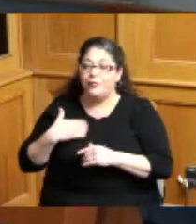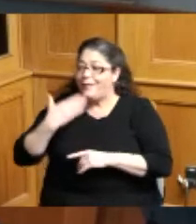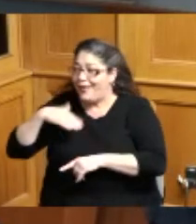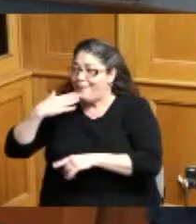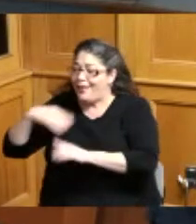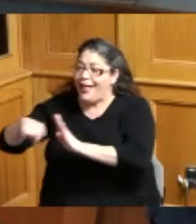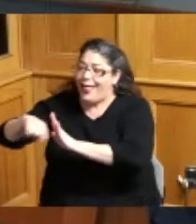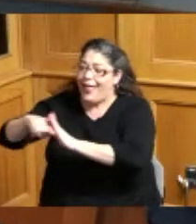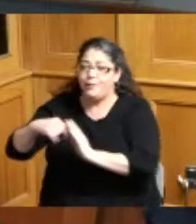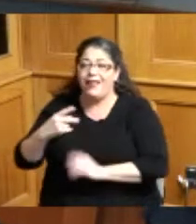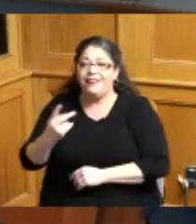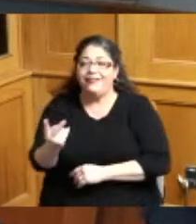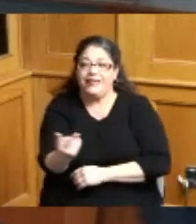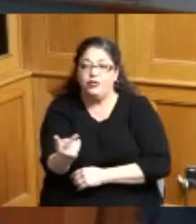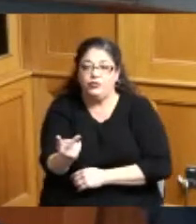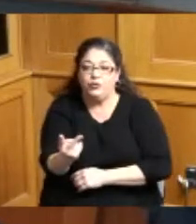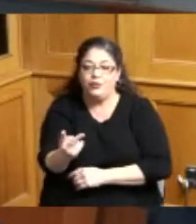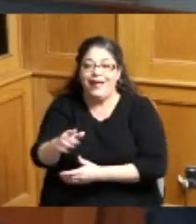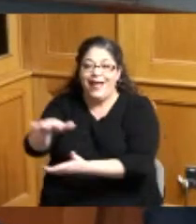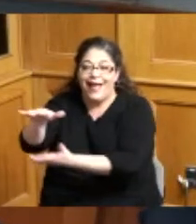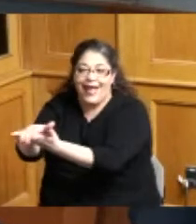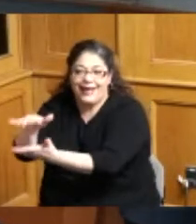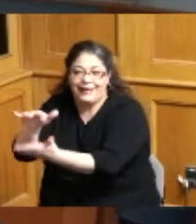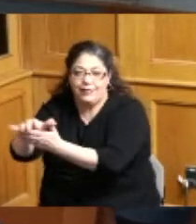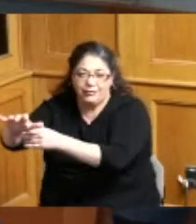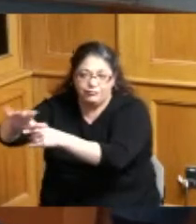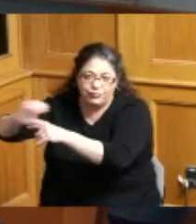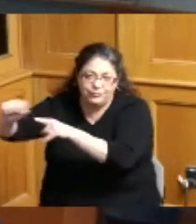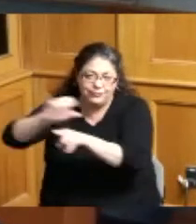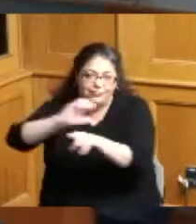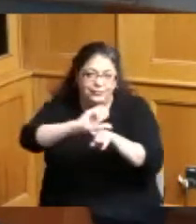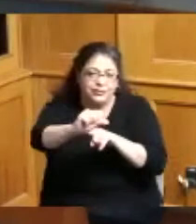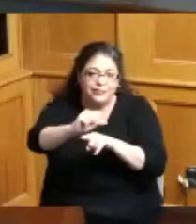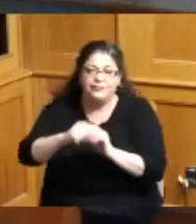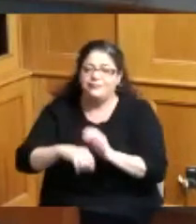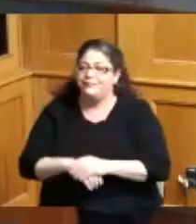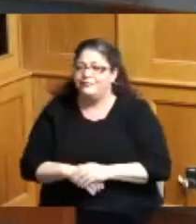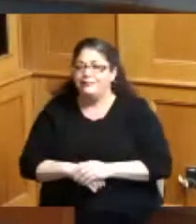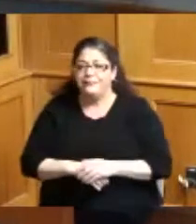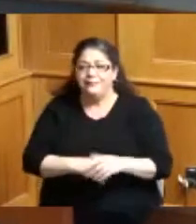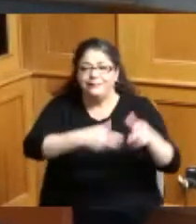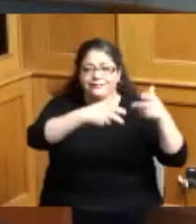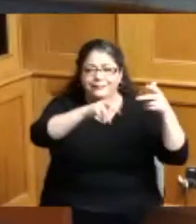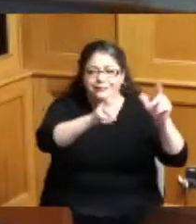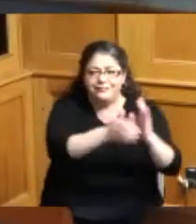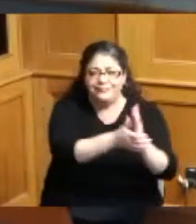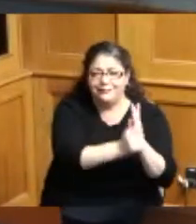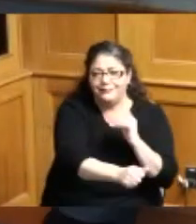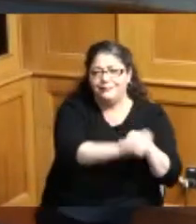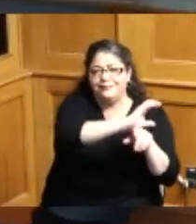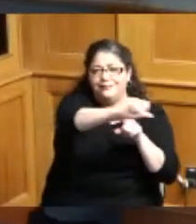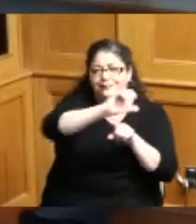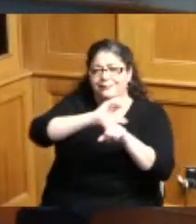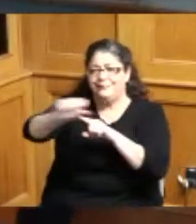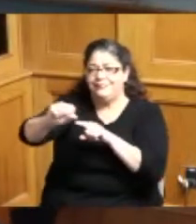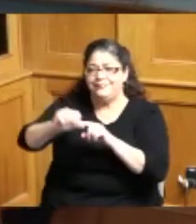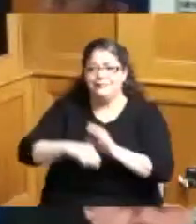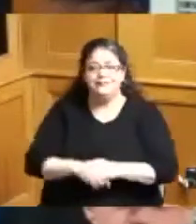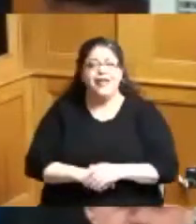these two right here academic on point athleticism on point this is the leadership that we're